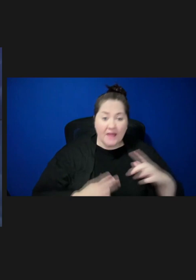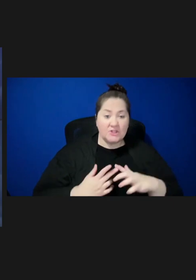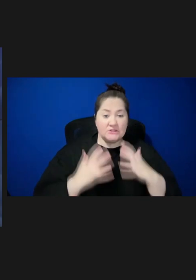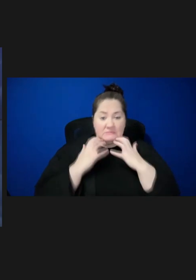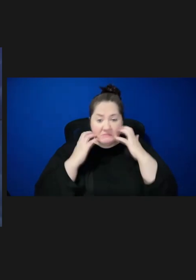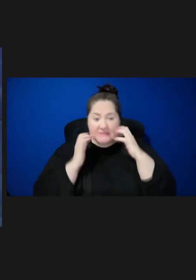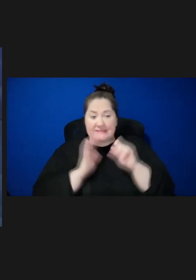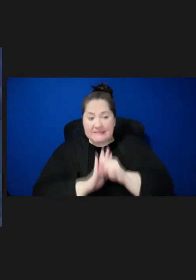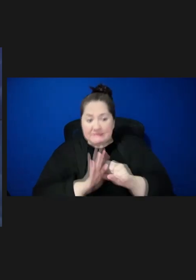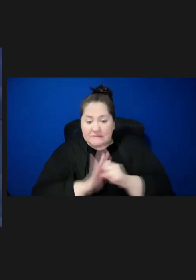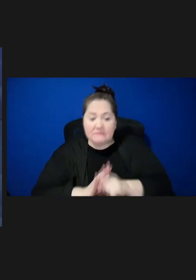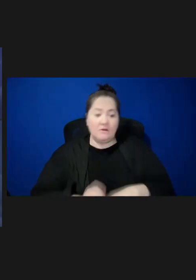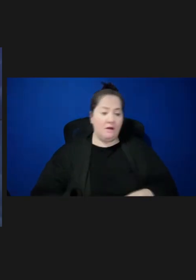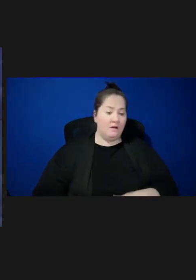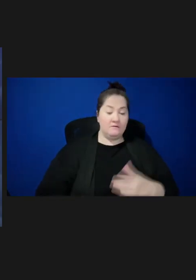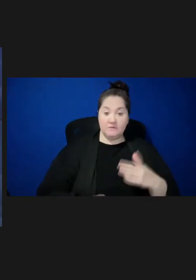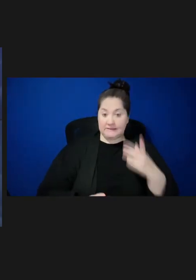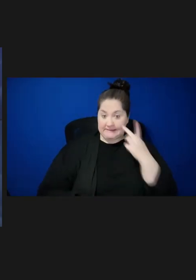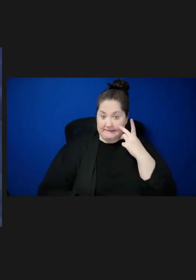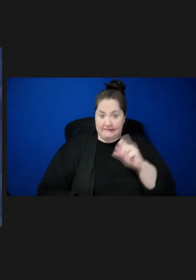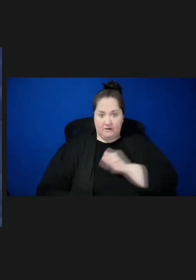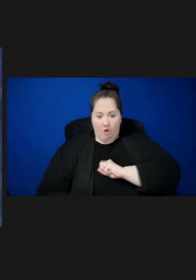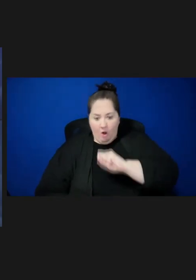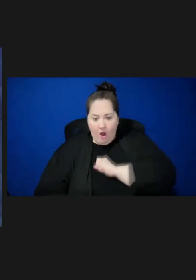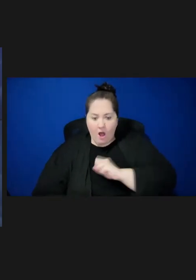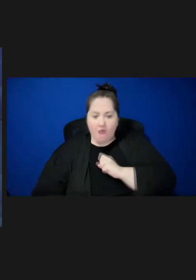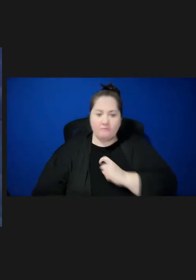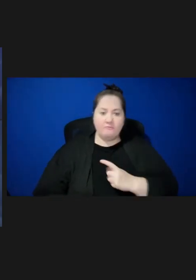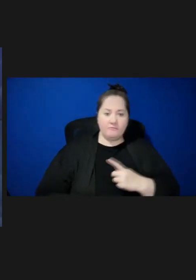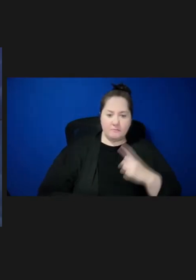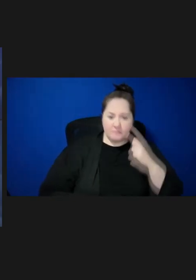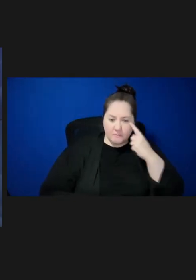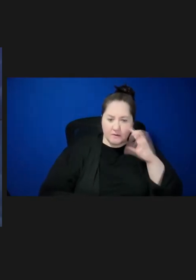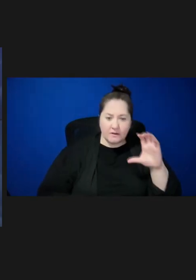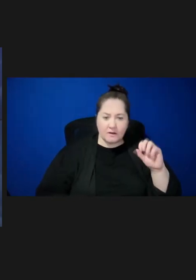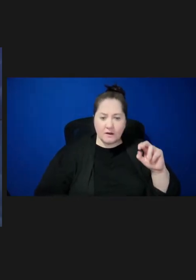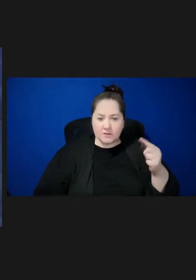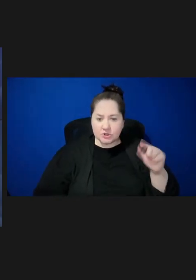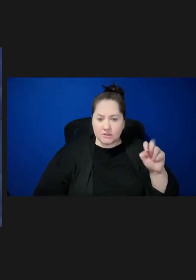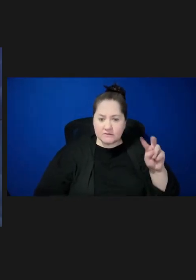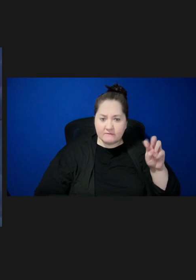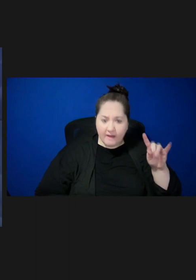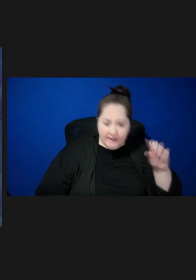coryza, and conjunctivitis, and those who recently traveled abroad, especially to